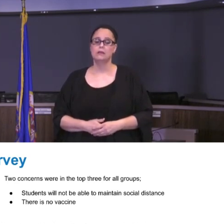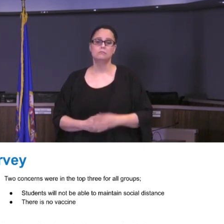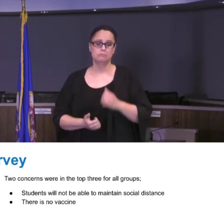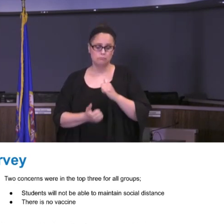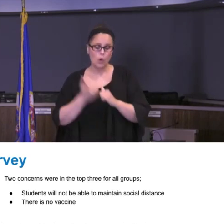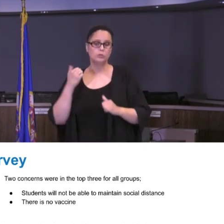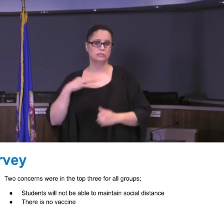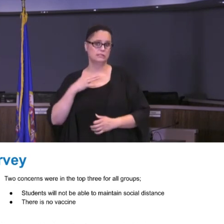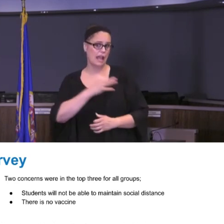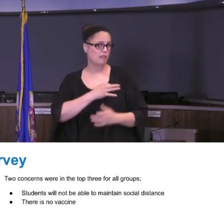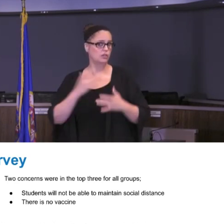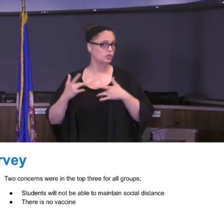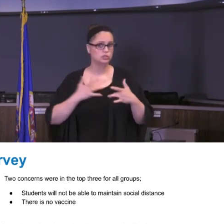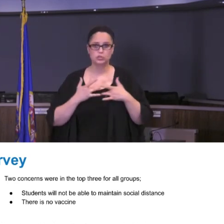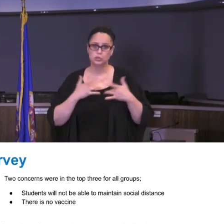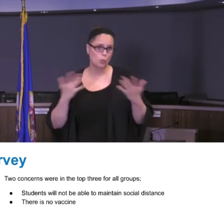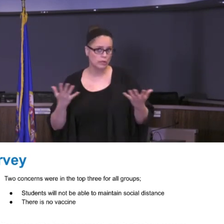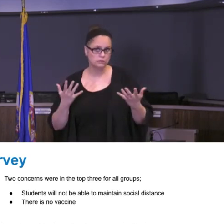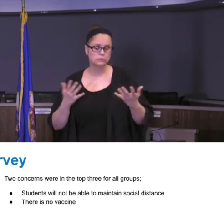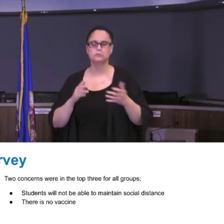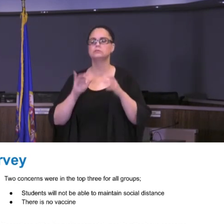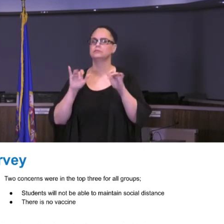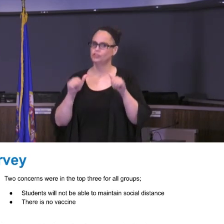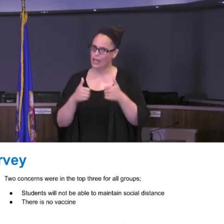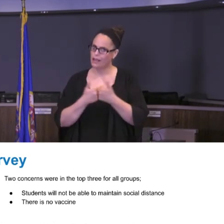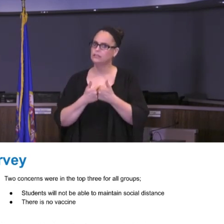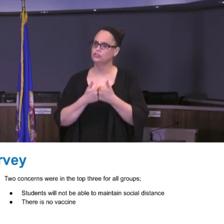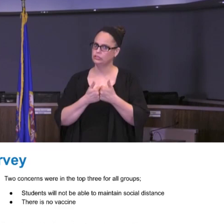concerns. The challenges of being back in our buildings